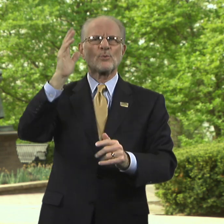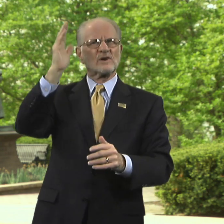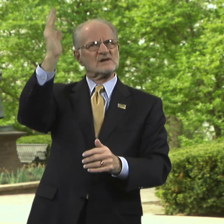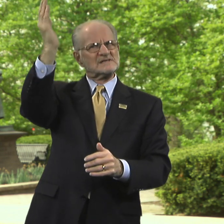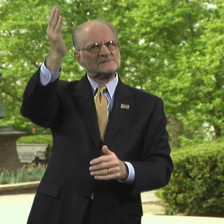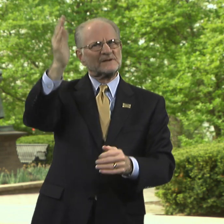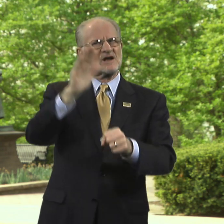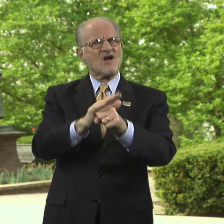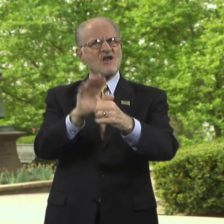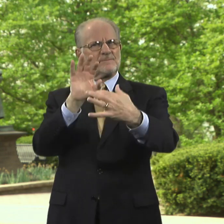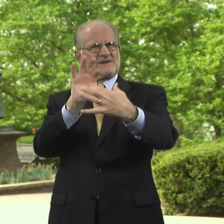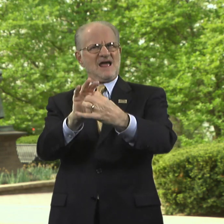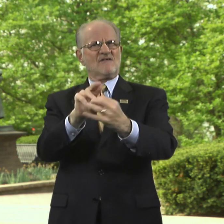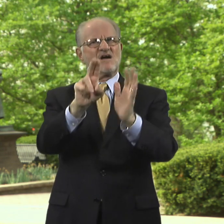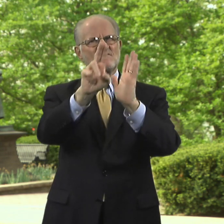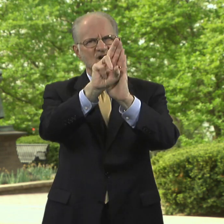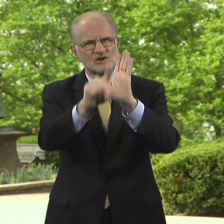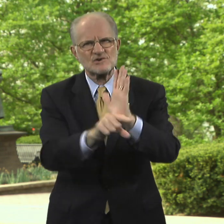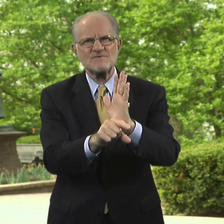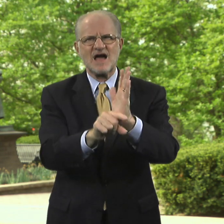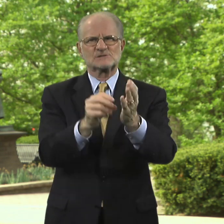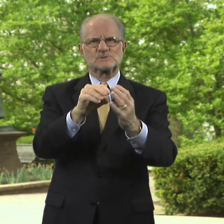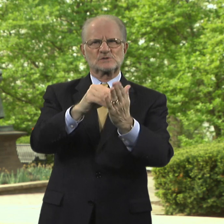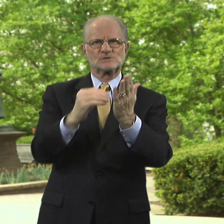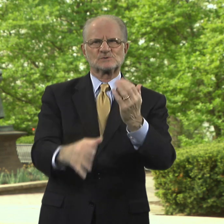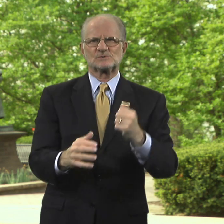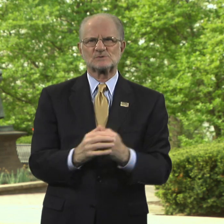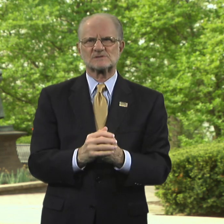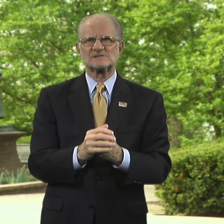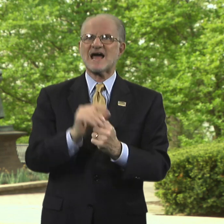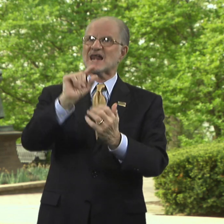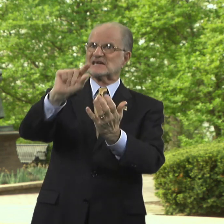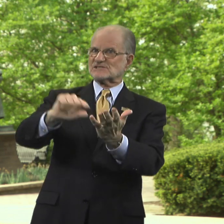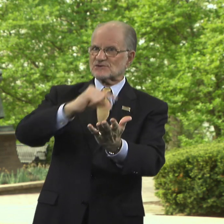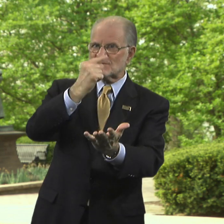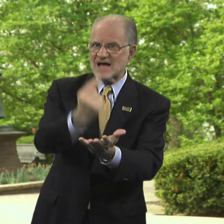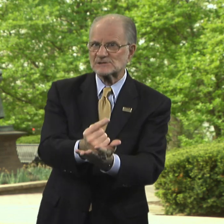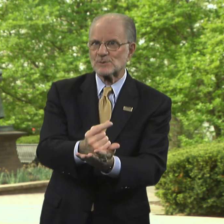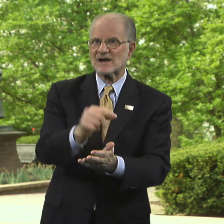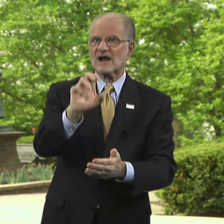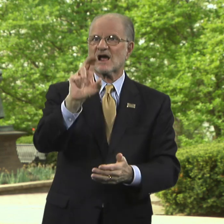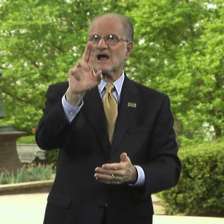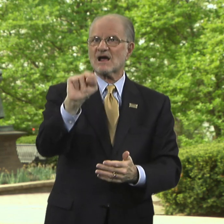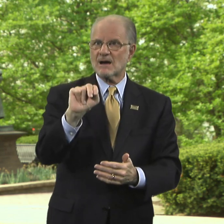who will speak on behalf of the undergraduate students, and is graduating cum laude